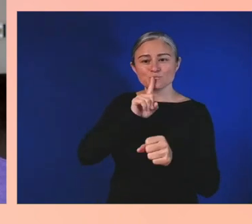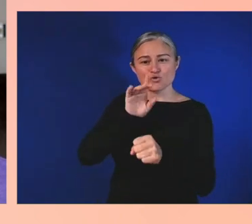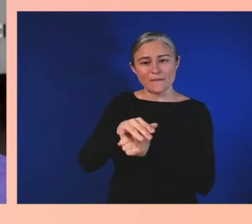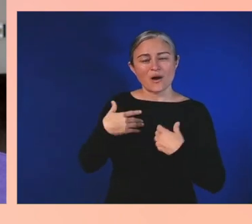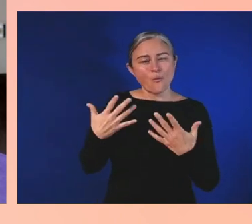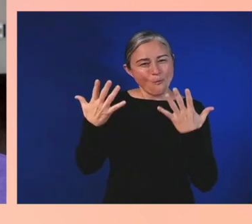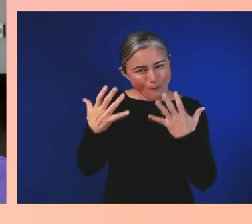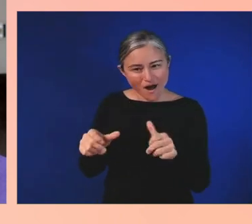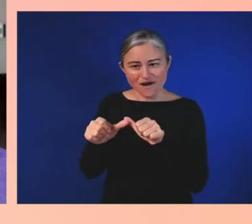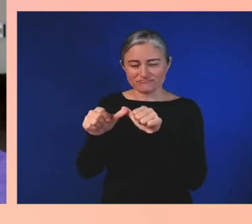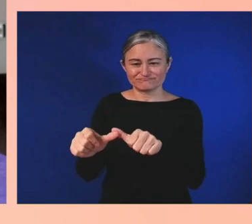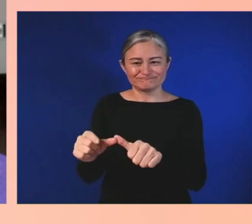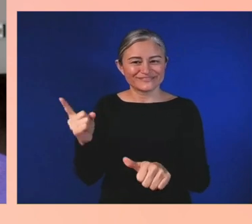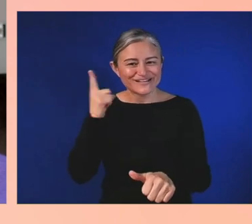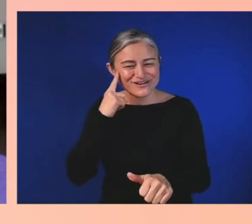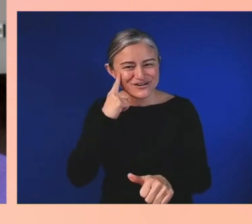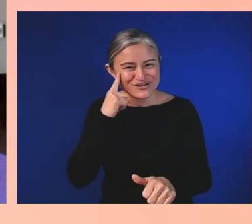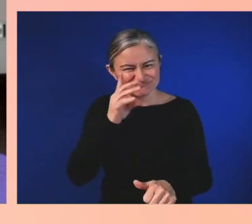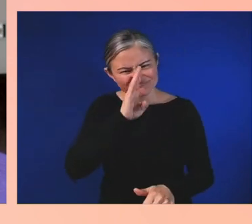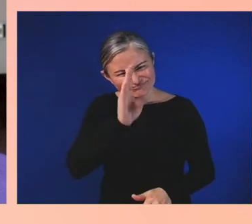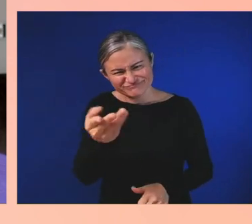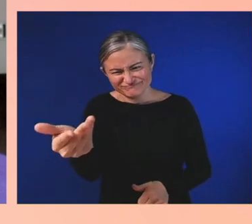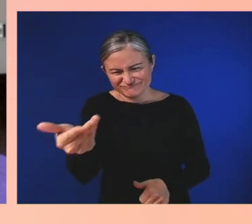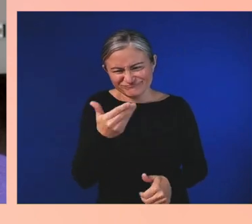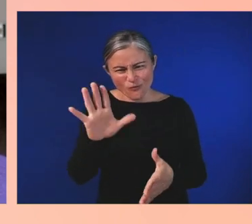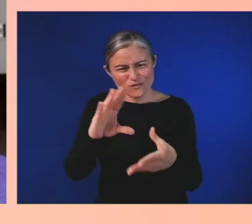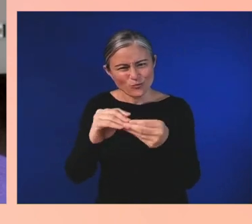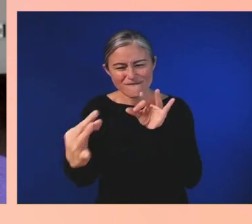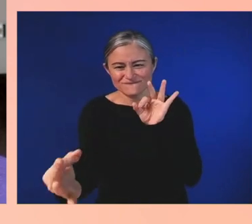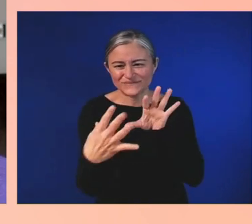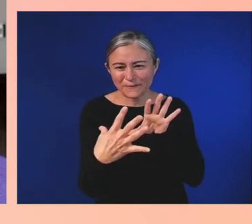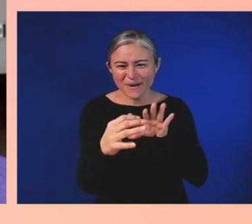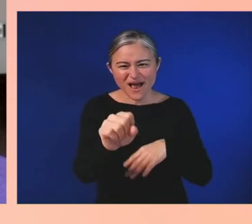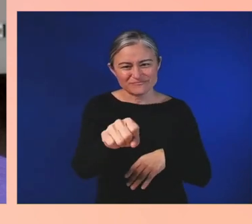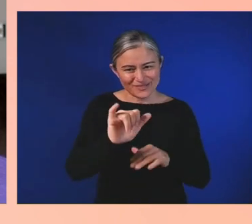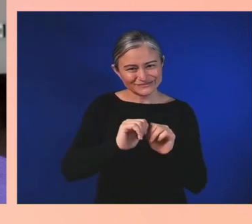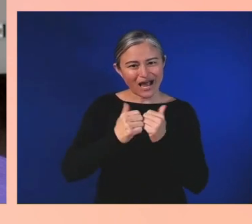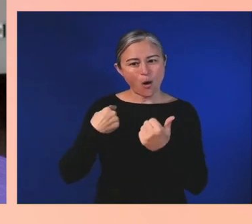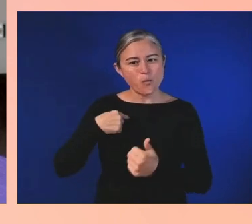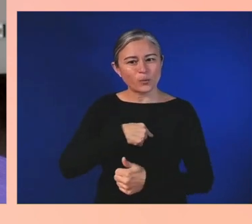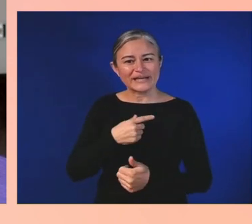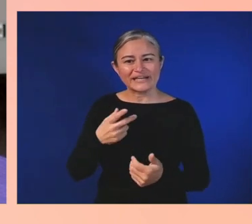It's what makes our accessibility experiences great, the input from our community and I know